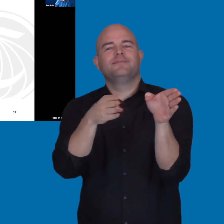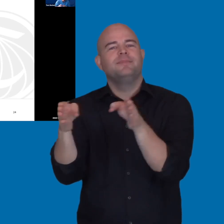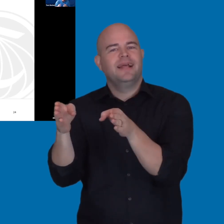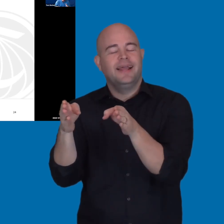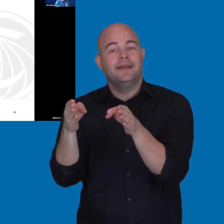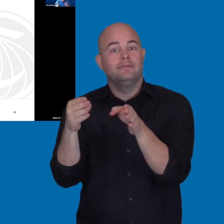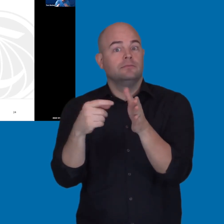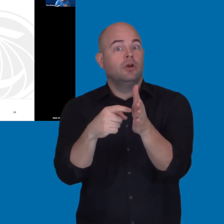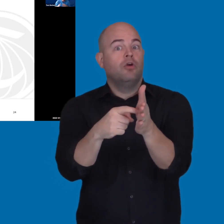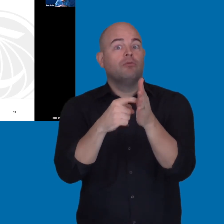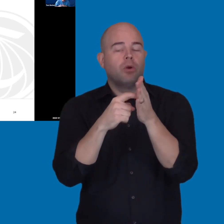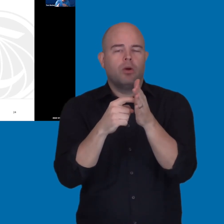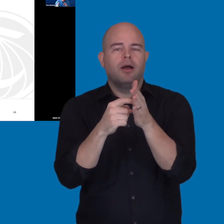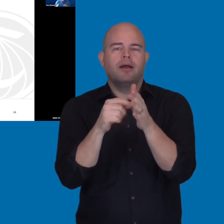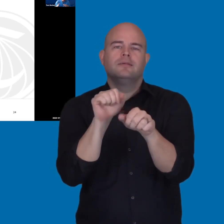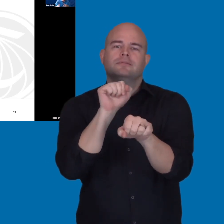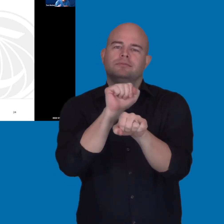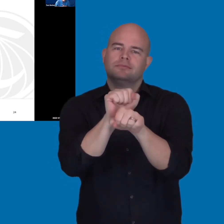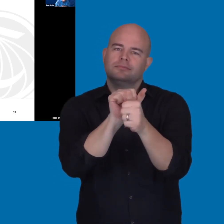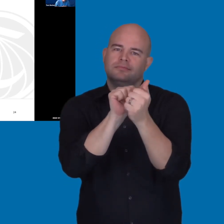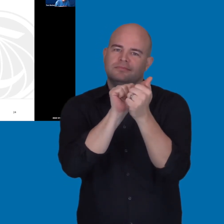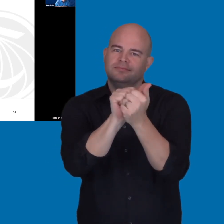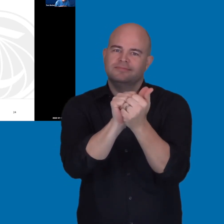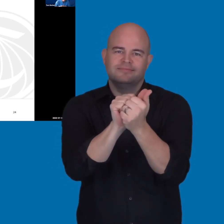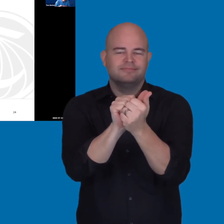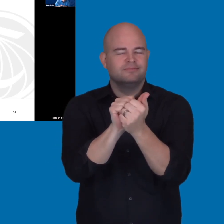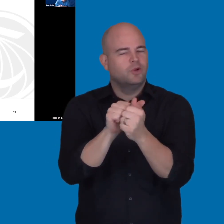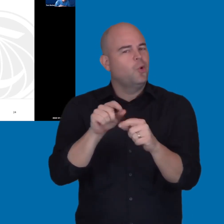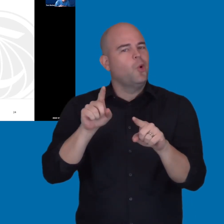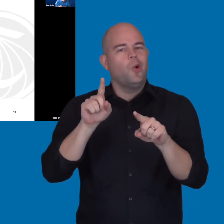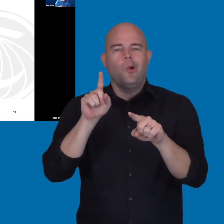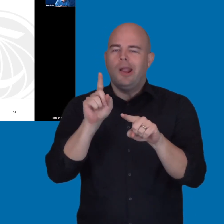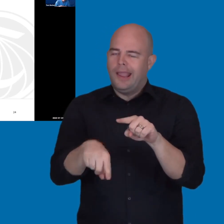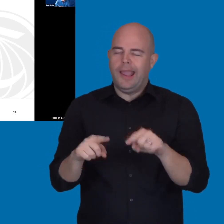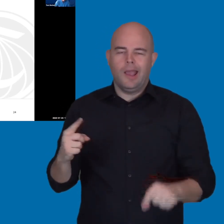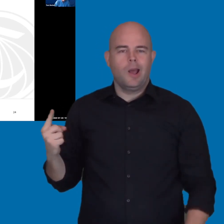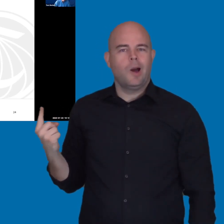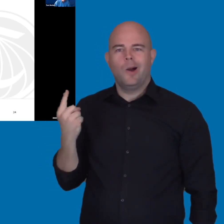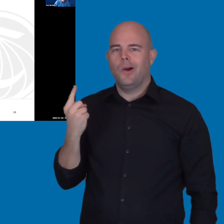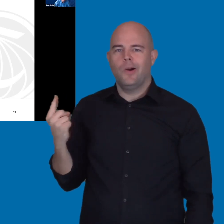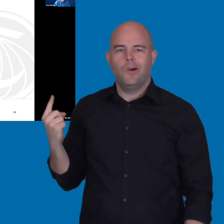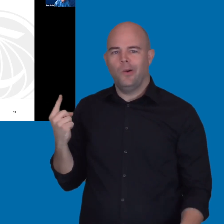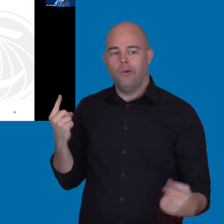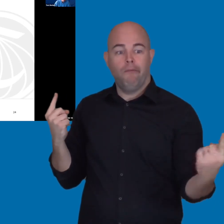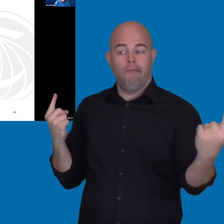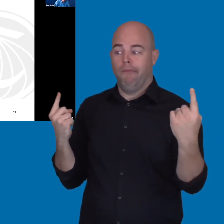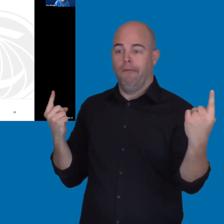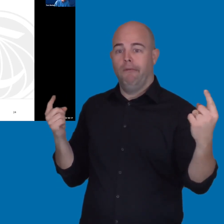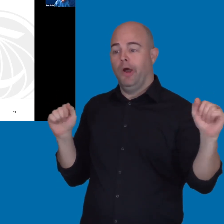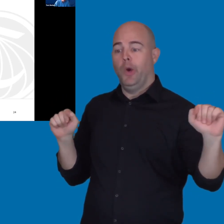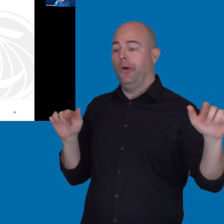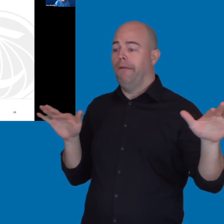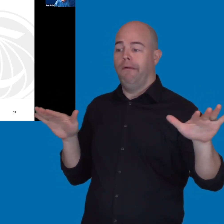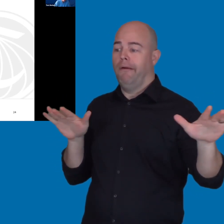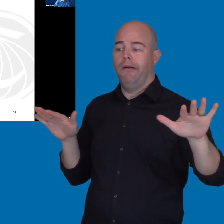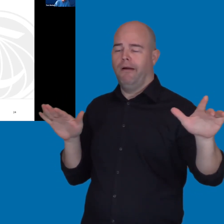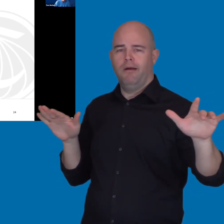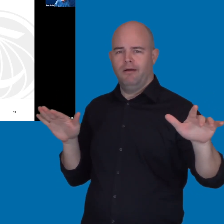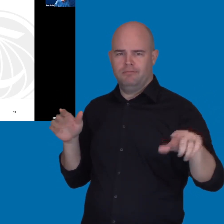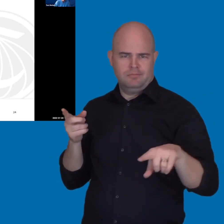It requires collaboration. This cannot be done in isolation. This is not something that could be properly done by, say,